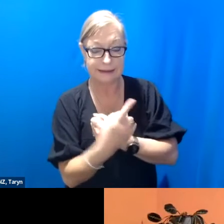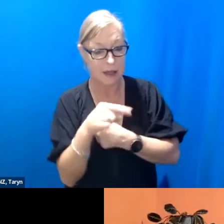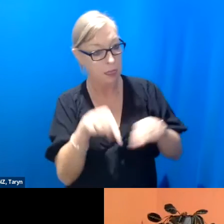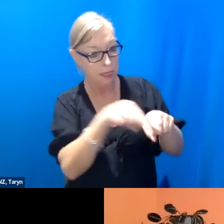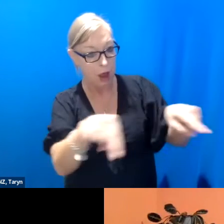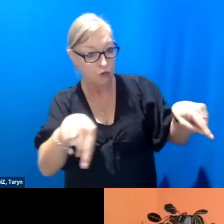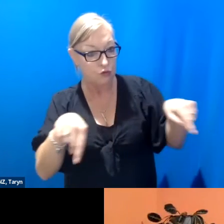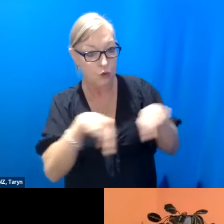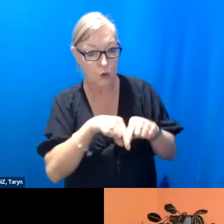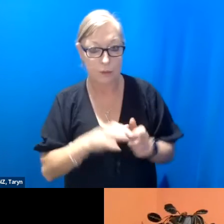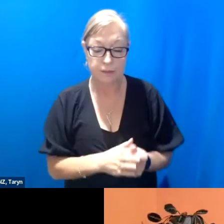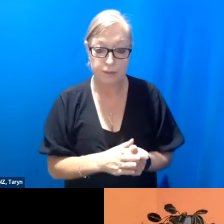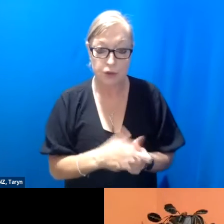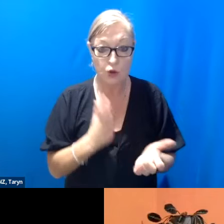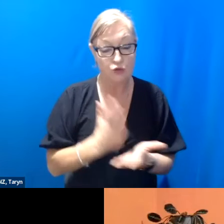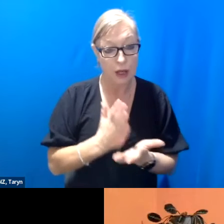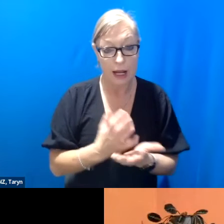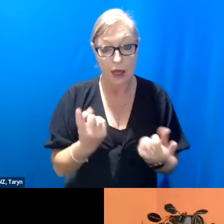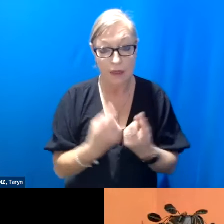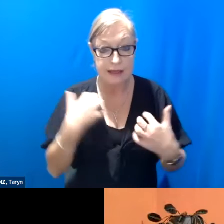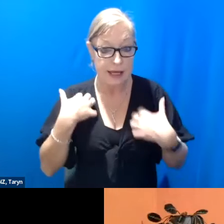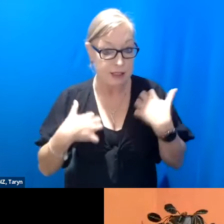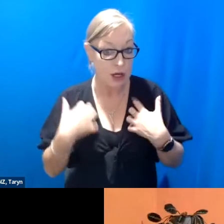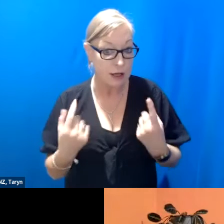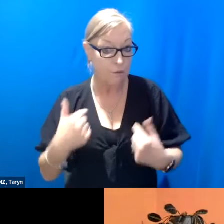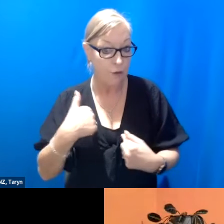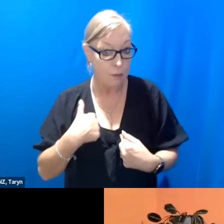So I think things that are exciting are the hope that we take that show back out.